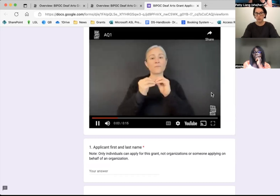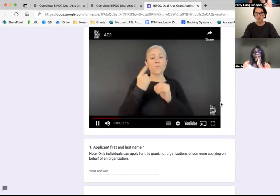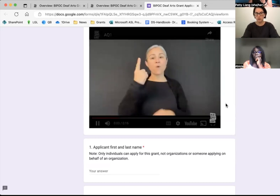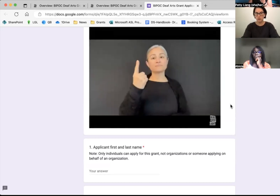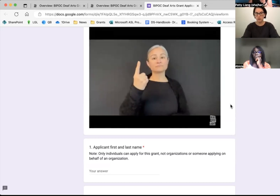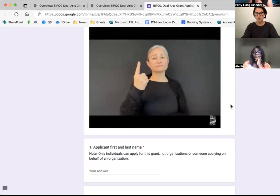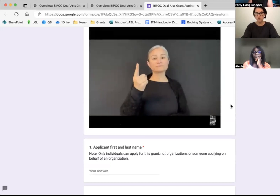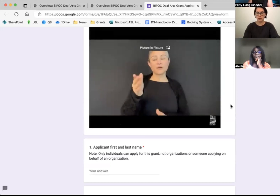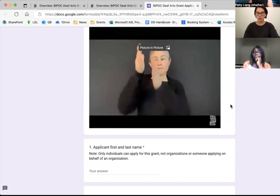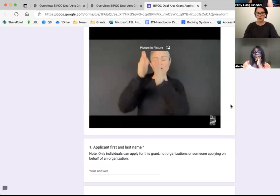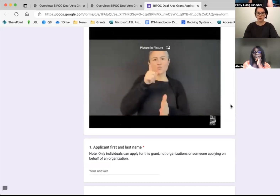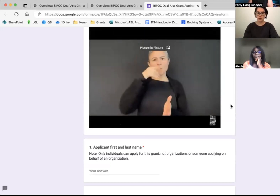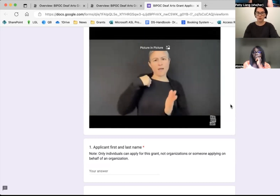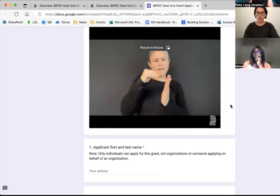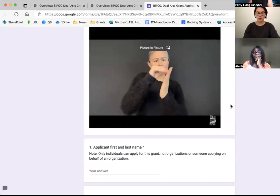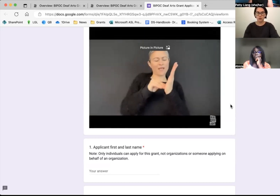So the first and last name for the first question.